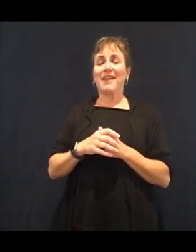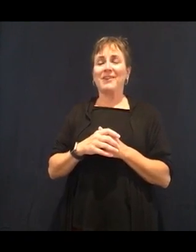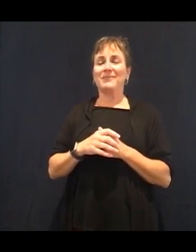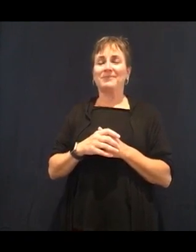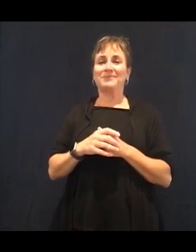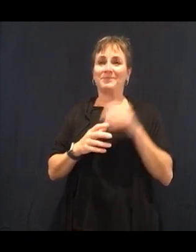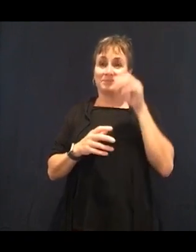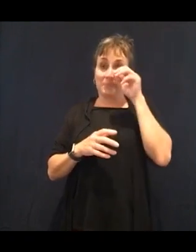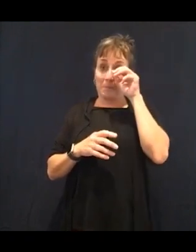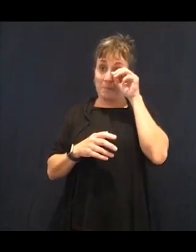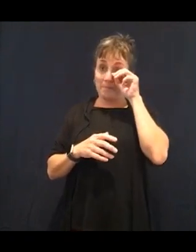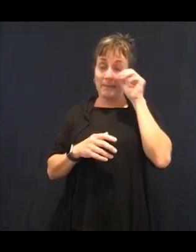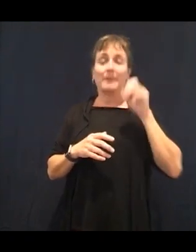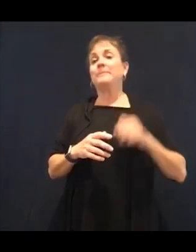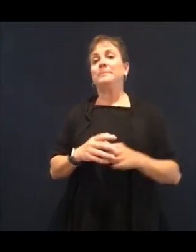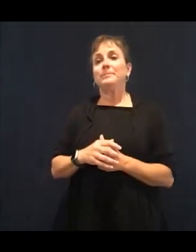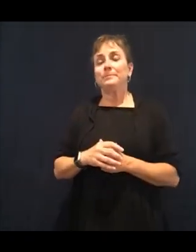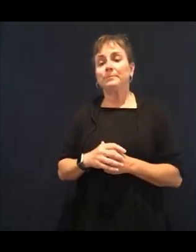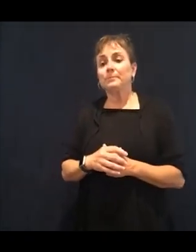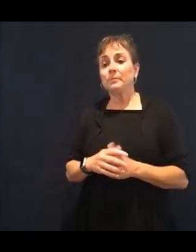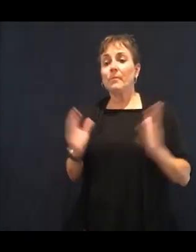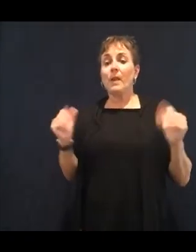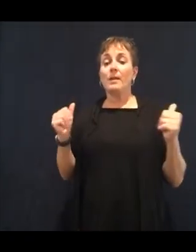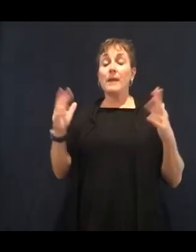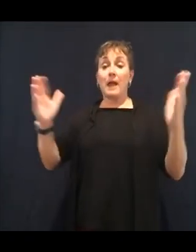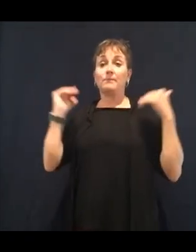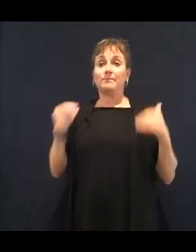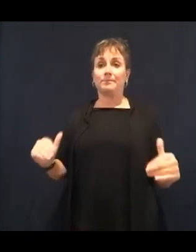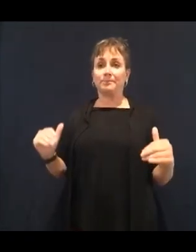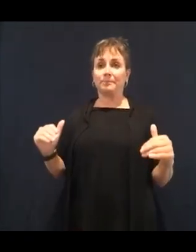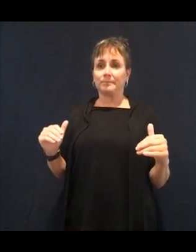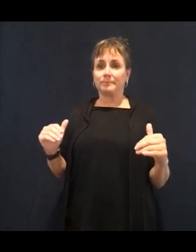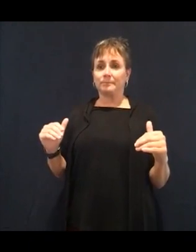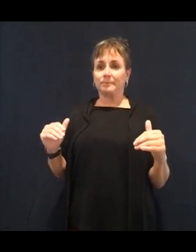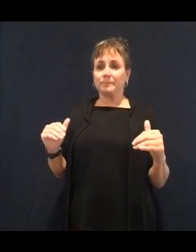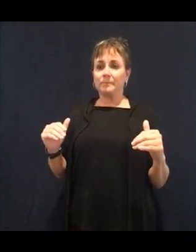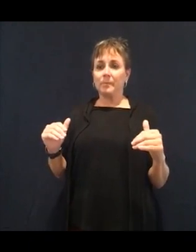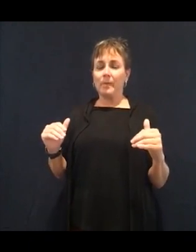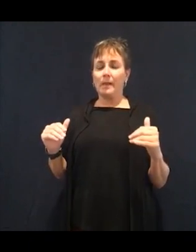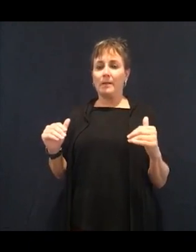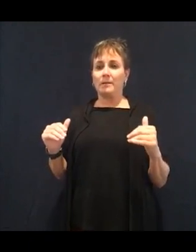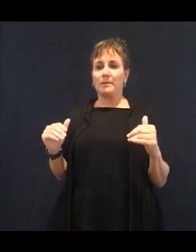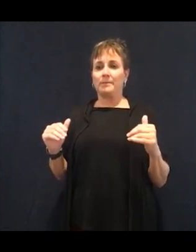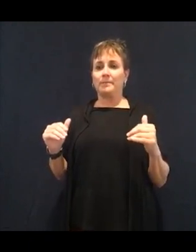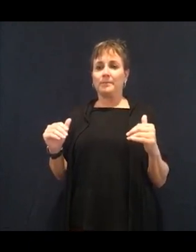a little bit about these high fructose corn syrup.